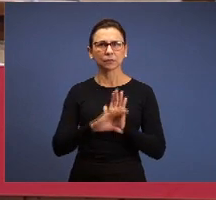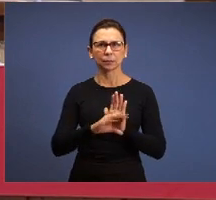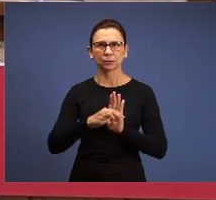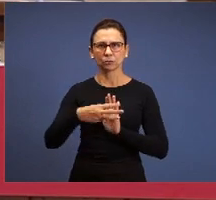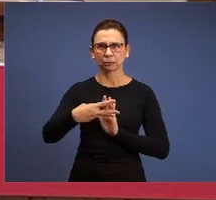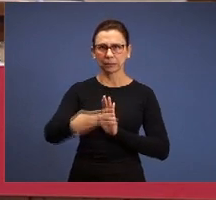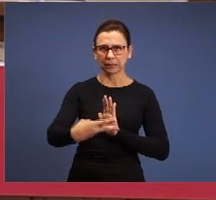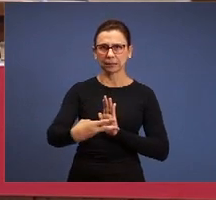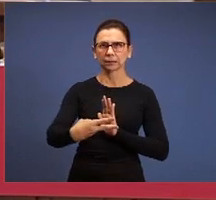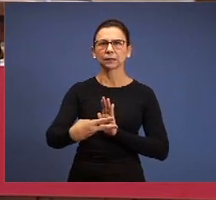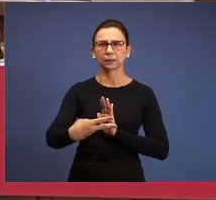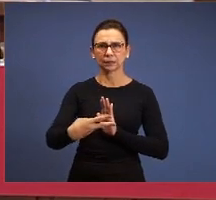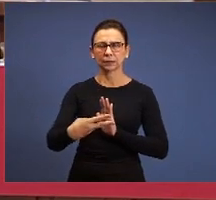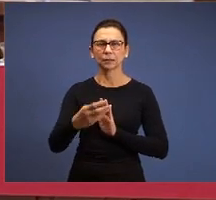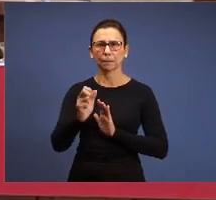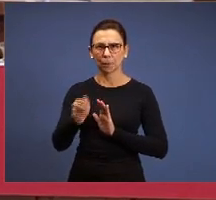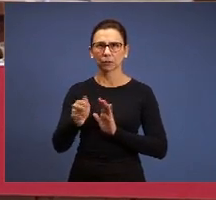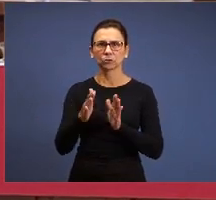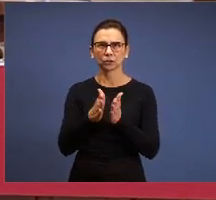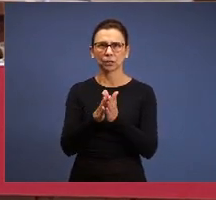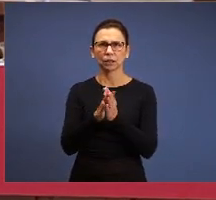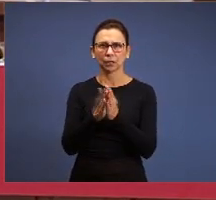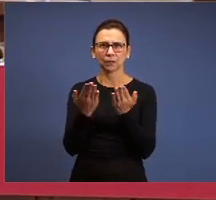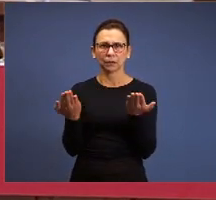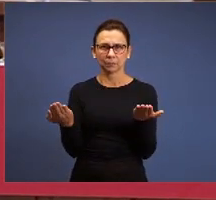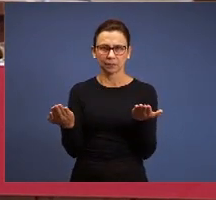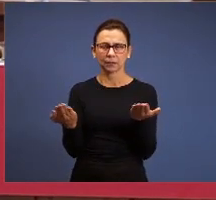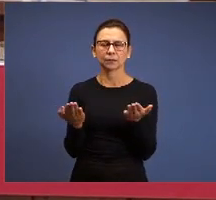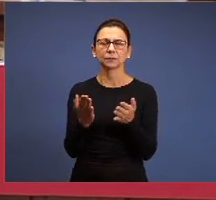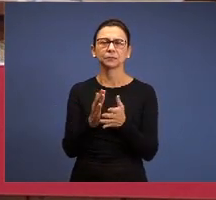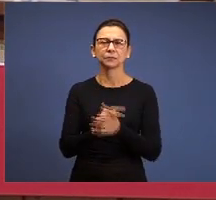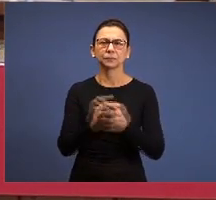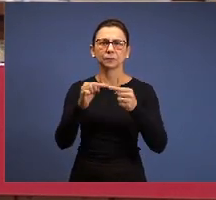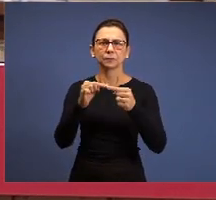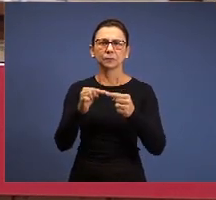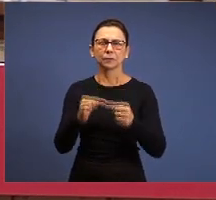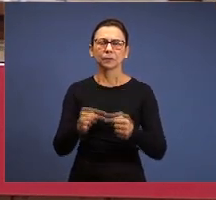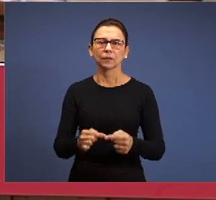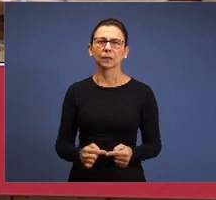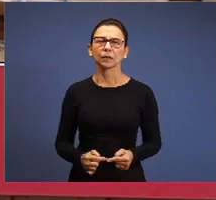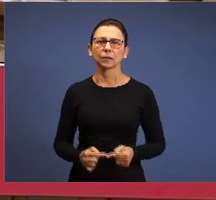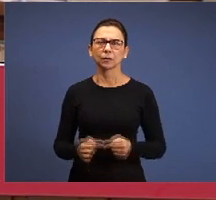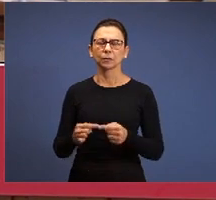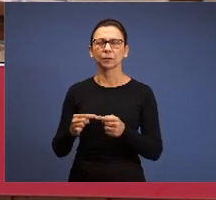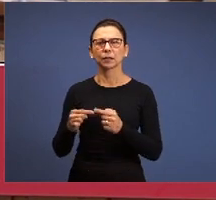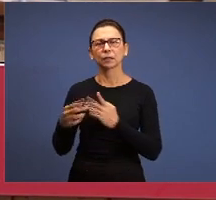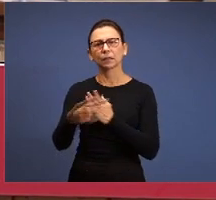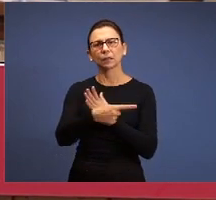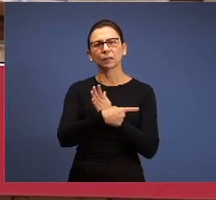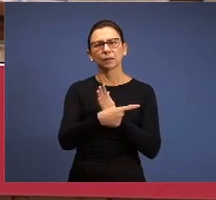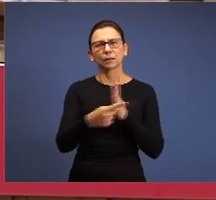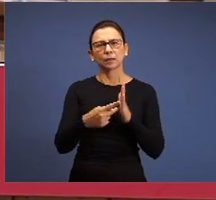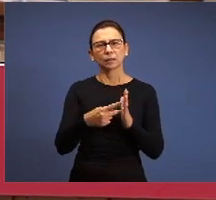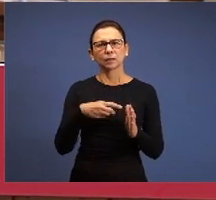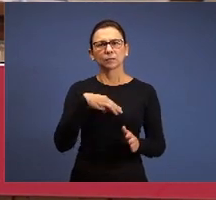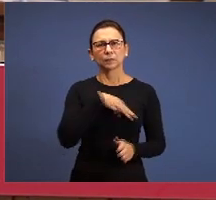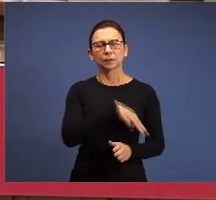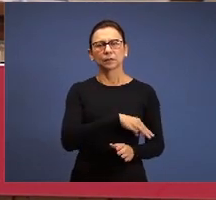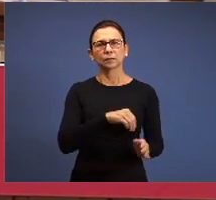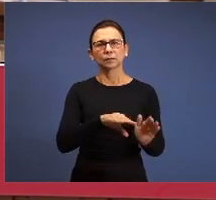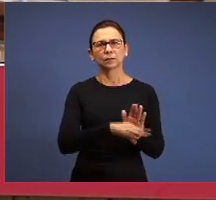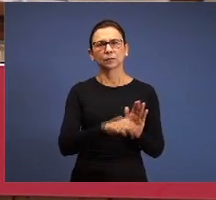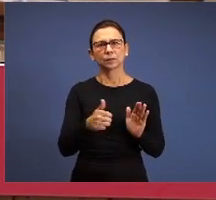Revelation 3, linked to the parable of Mathew 13:44,